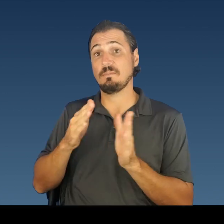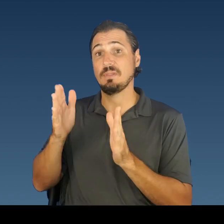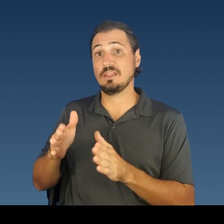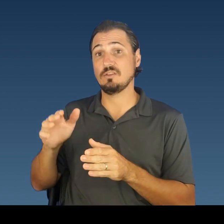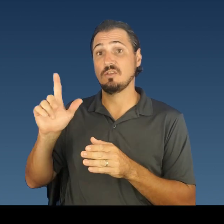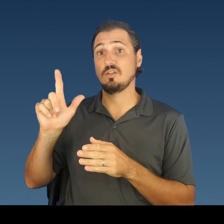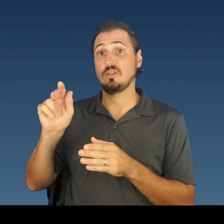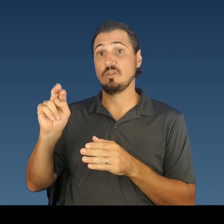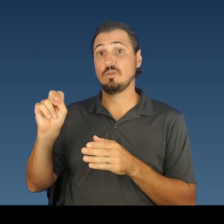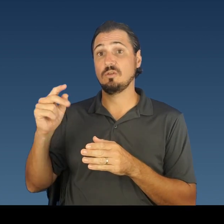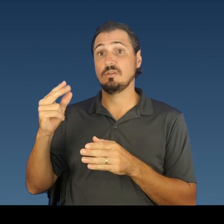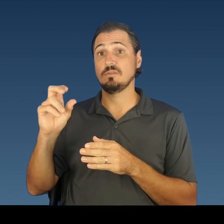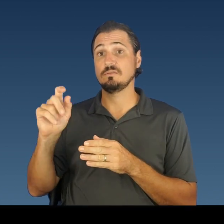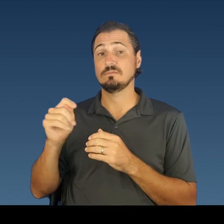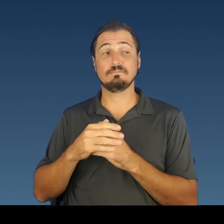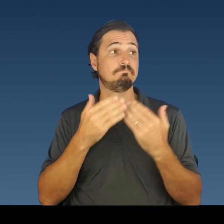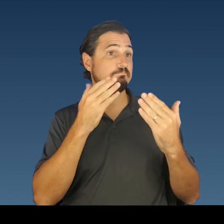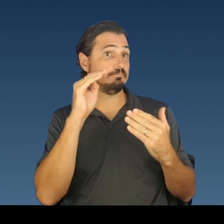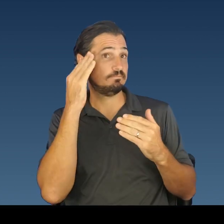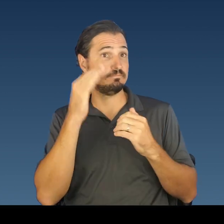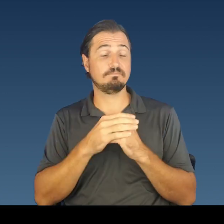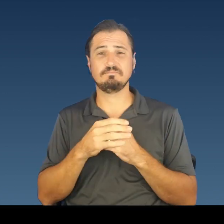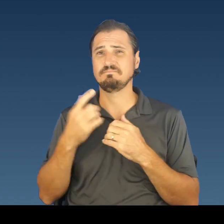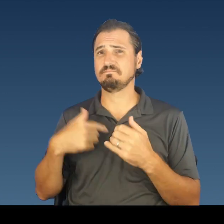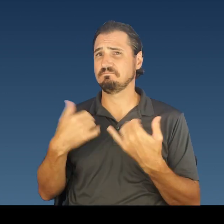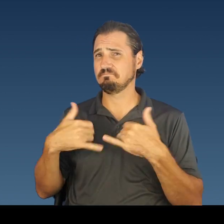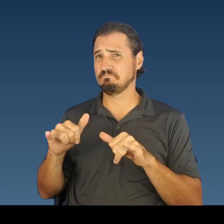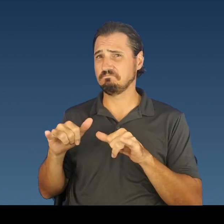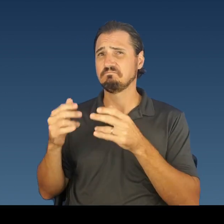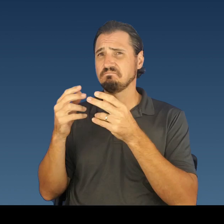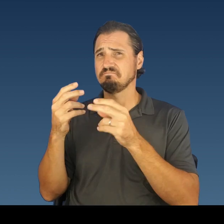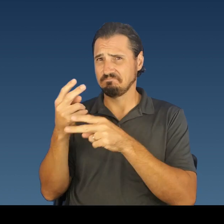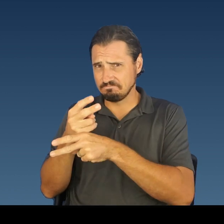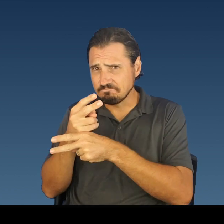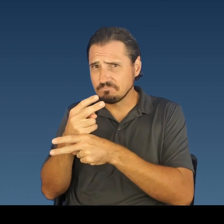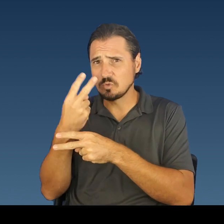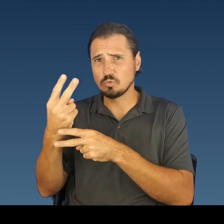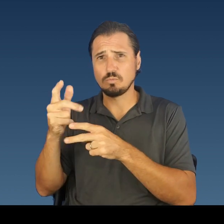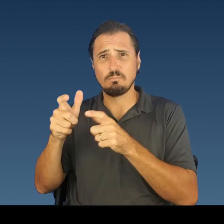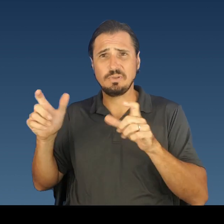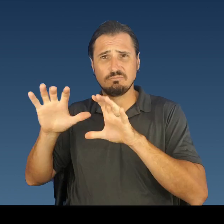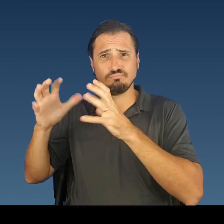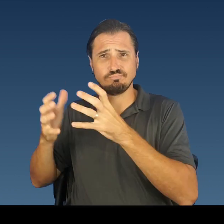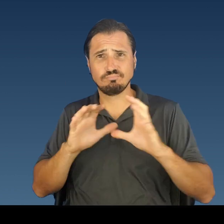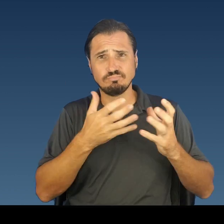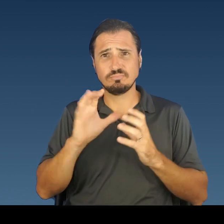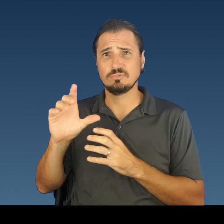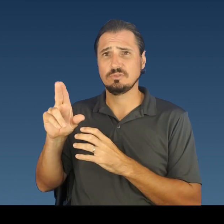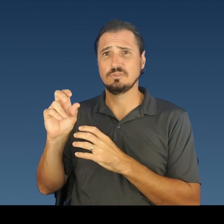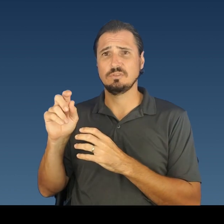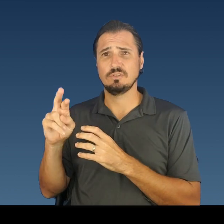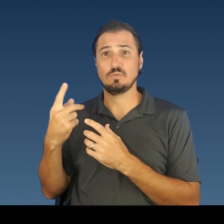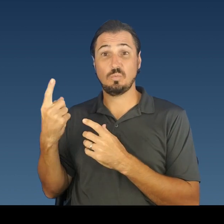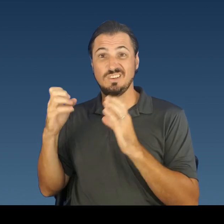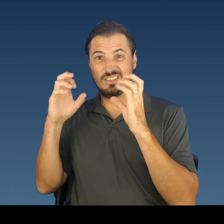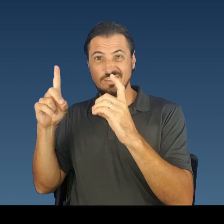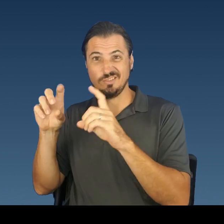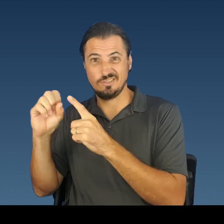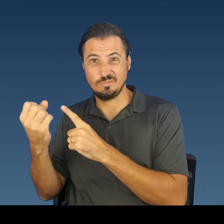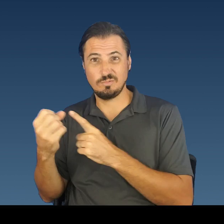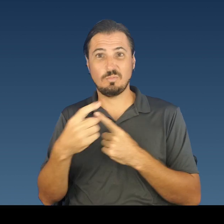Thank you Mayor. We continue to manage two large clusters on island right now, one in an educational setting and one in our correctional center.